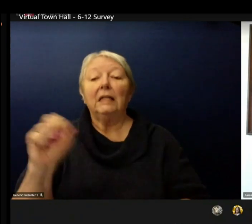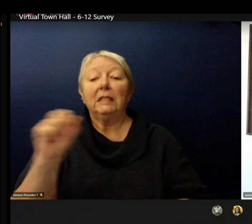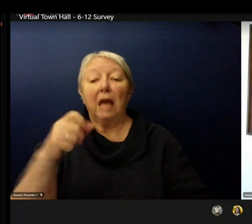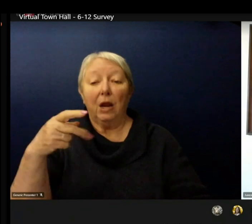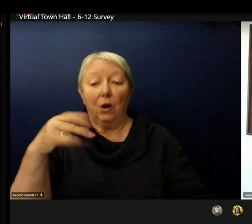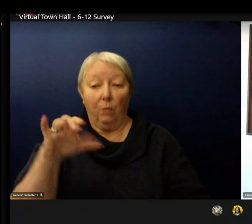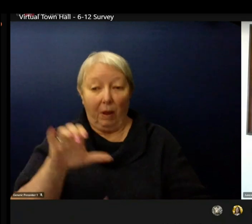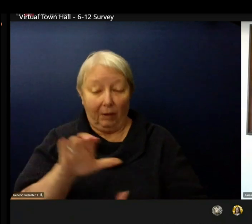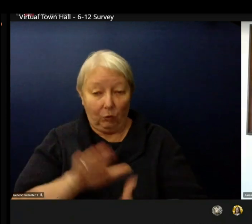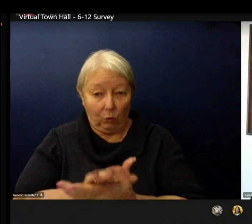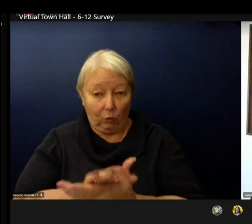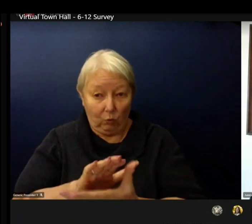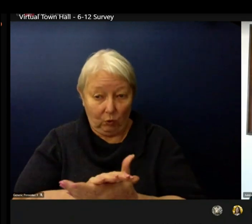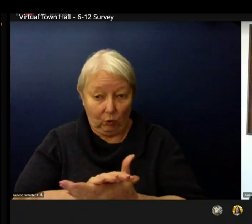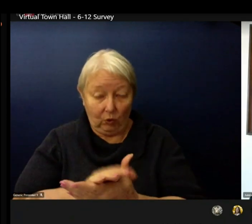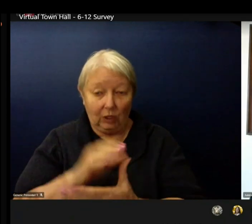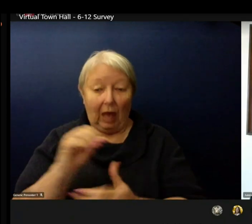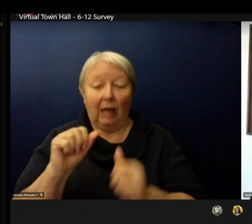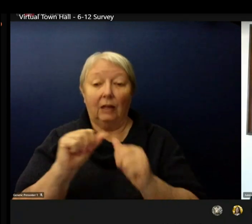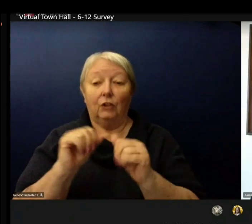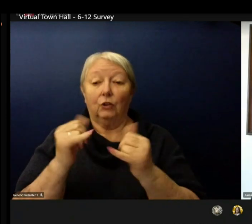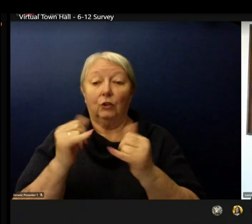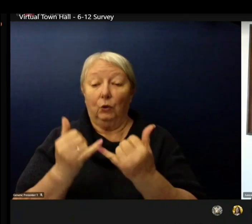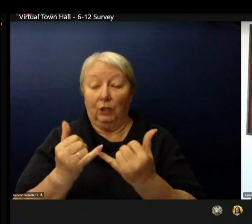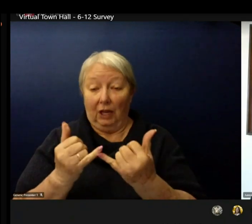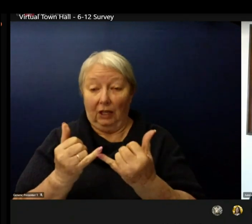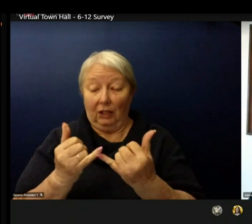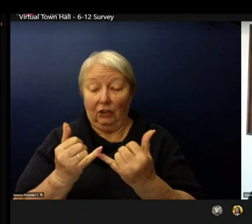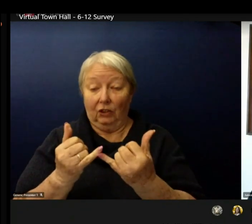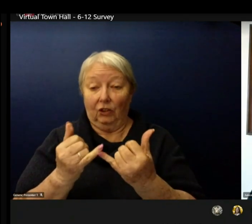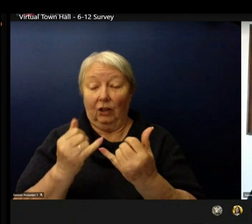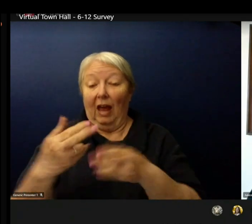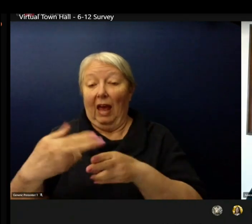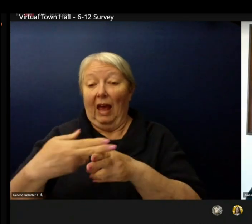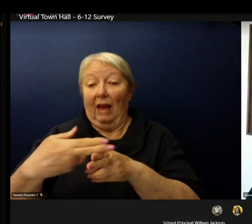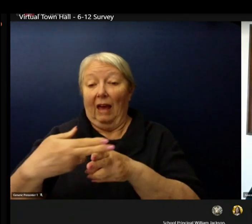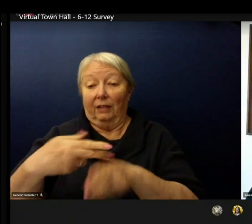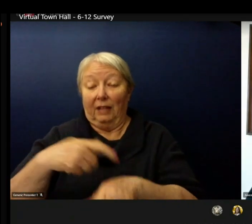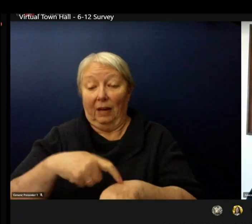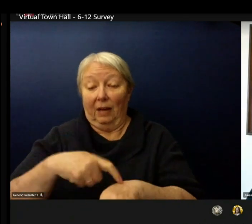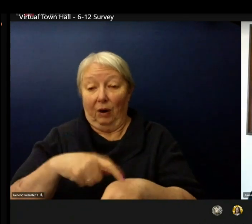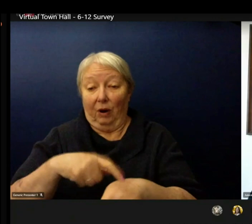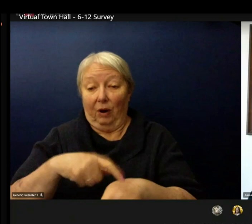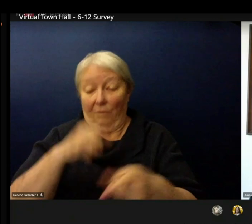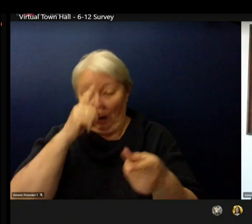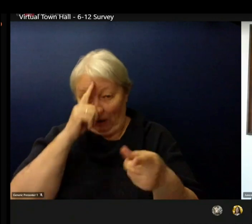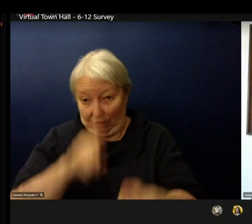came to a tentative agreement that supports a safe return to school buildings for 6th-12th grade